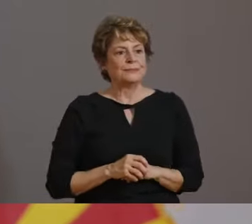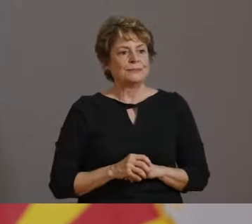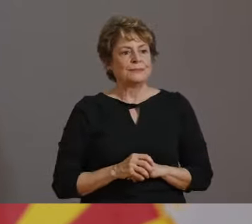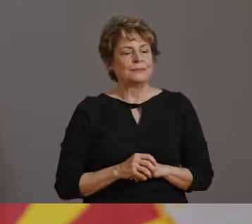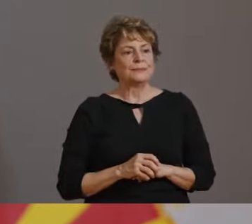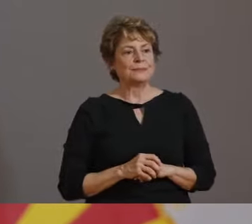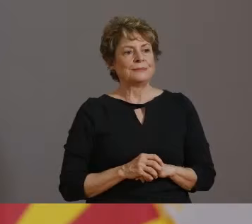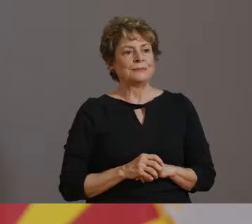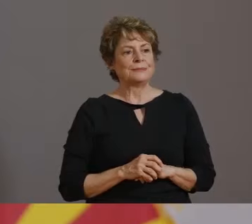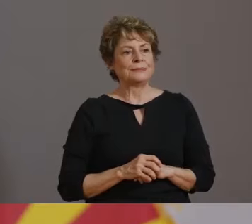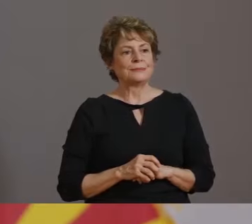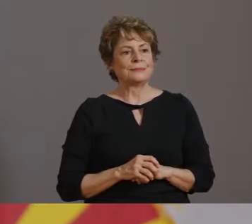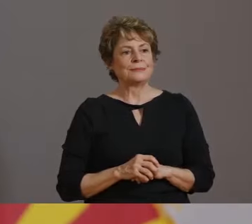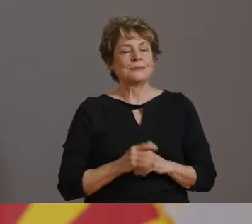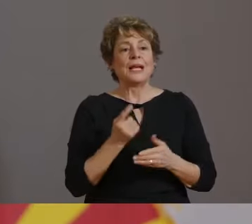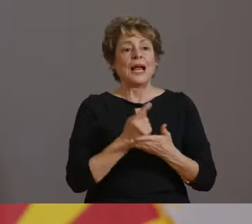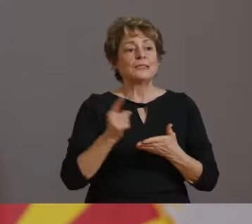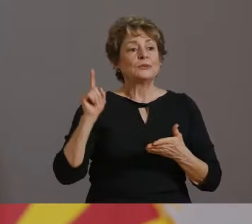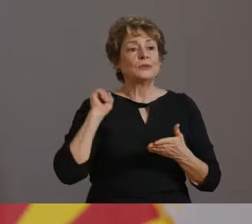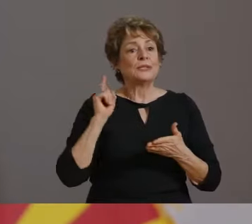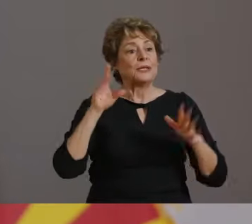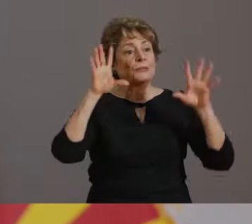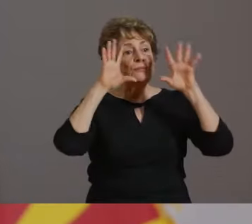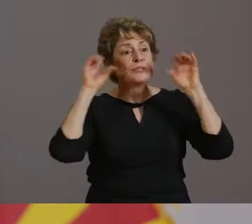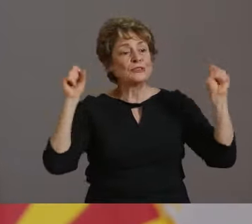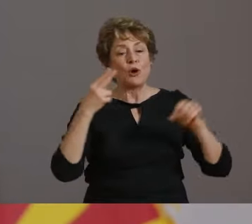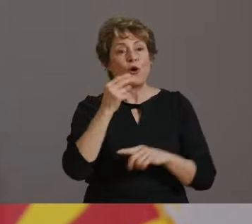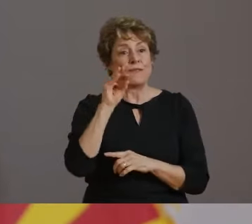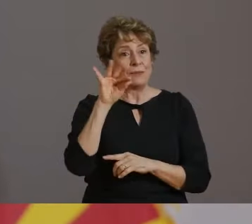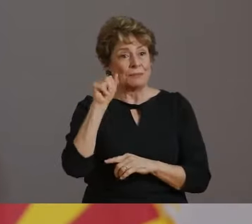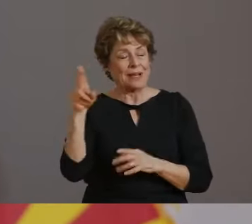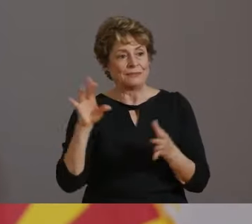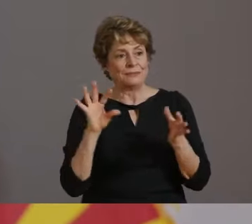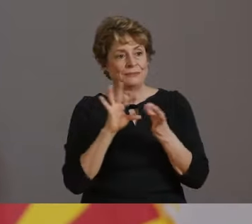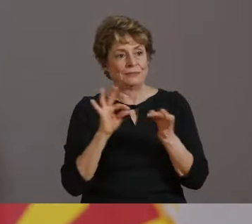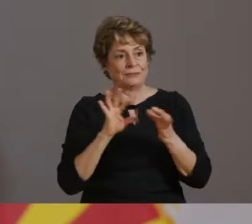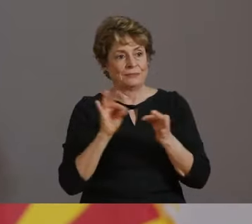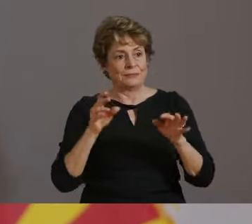LAST WEEK SUPERINTENDENT HOFFMAN AND I SENT A JOINT LETTER TO SCHOOLS REMINDING THEM OF